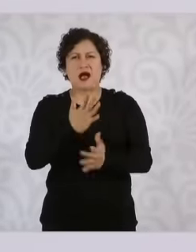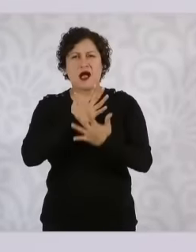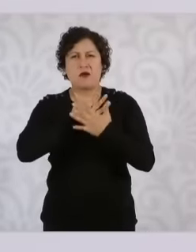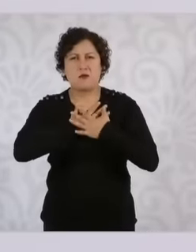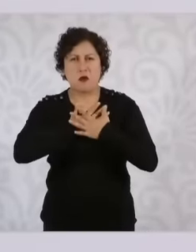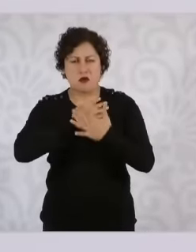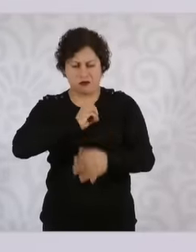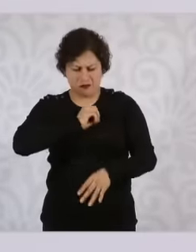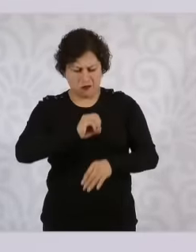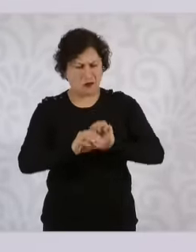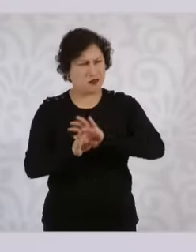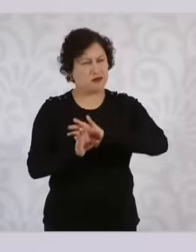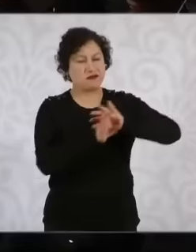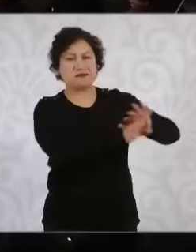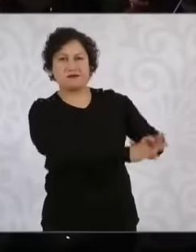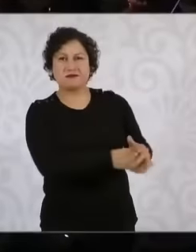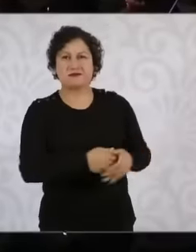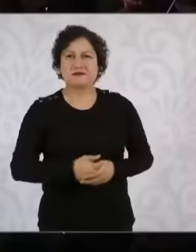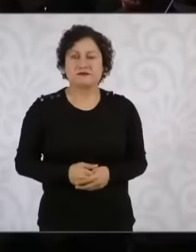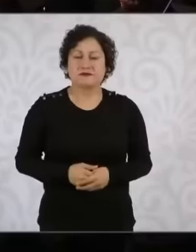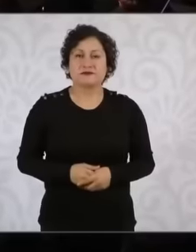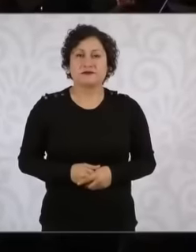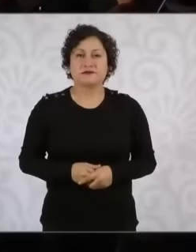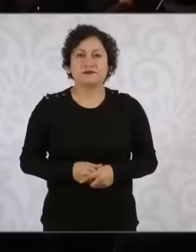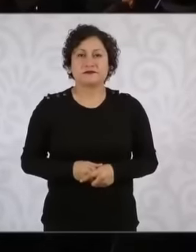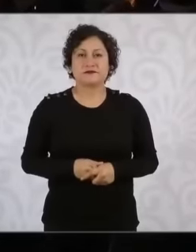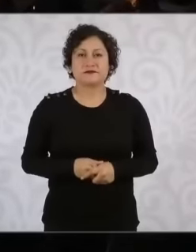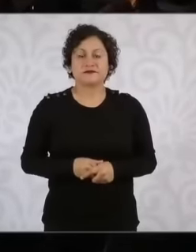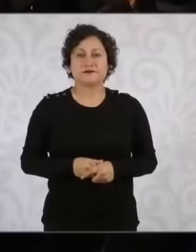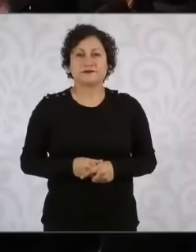and let's see. here